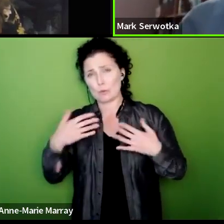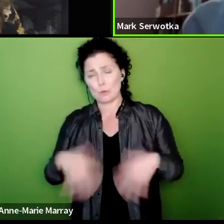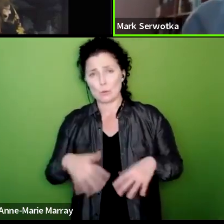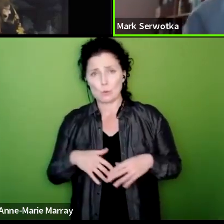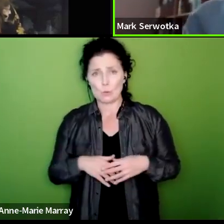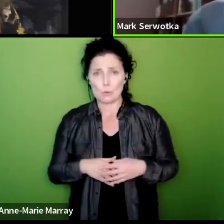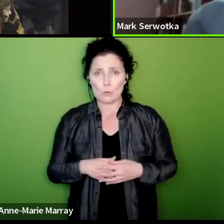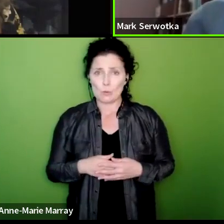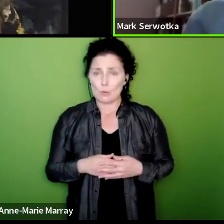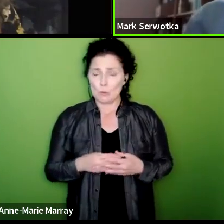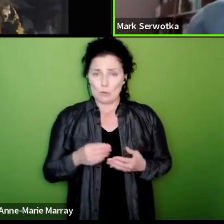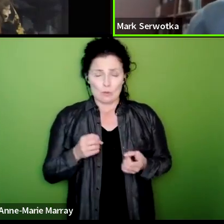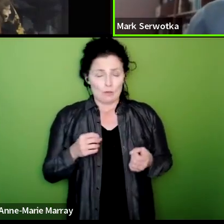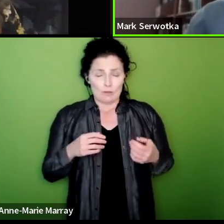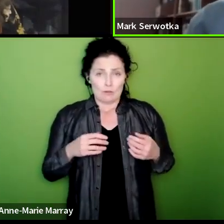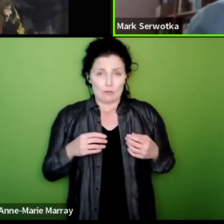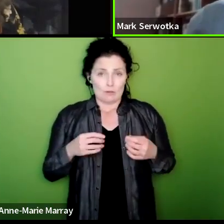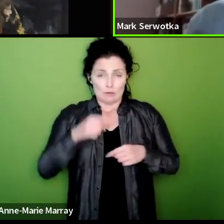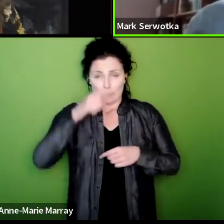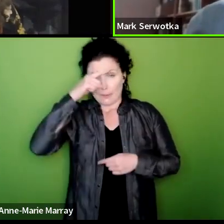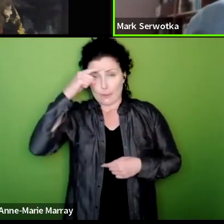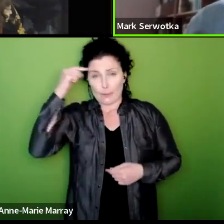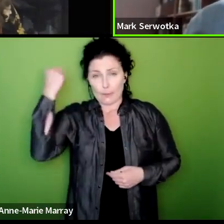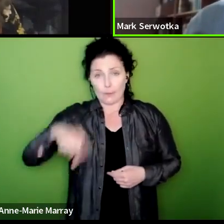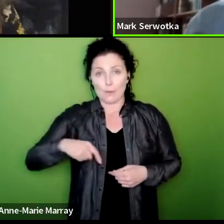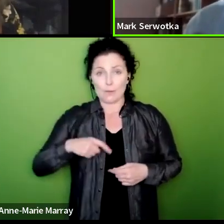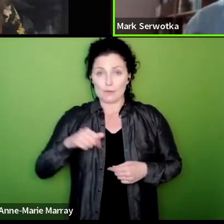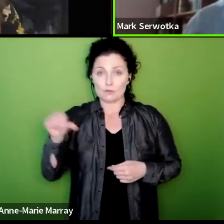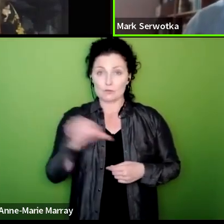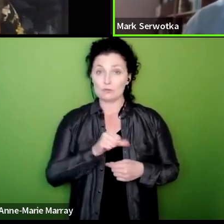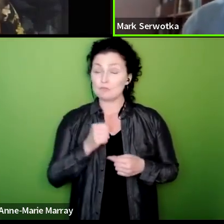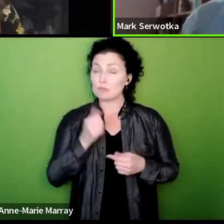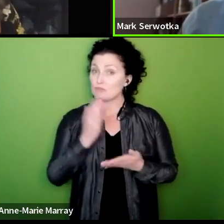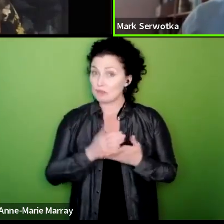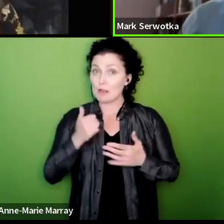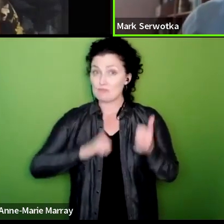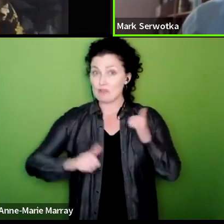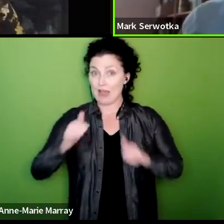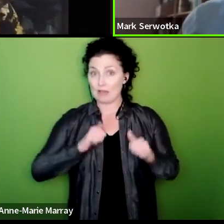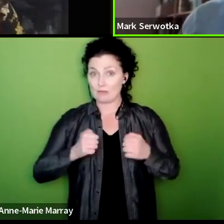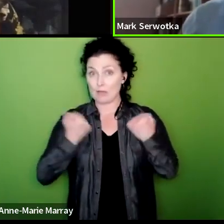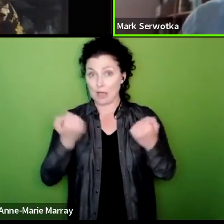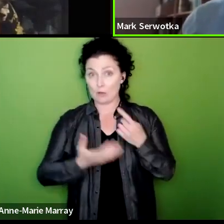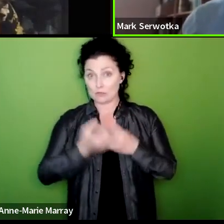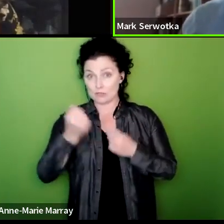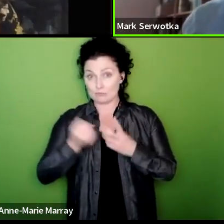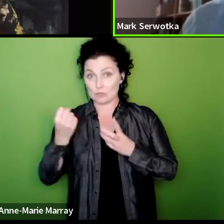um flat out and we should be really proud of what we've achieved we know that the Cabinet